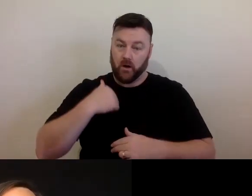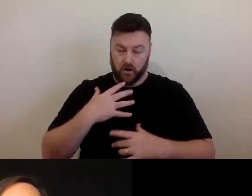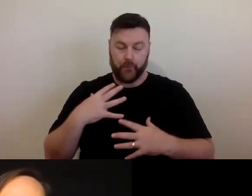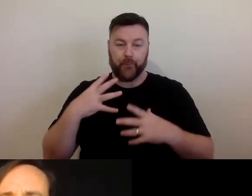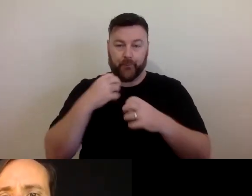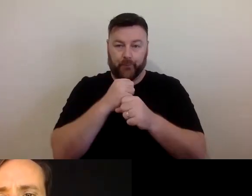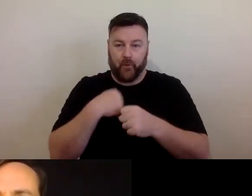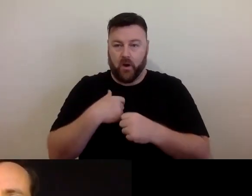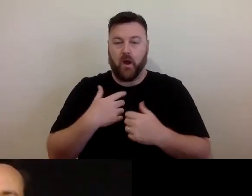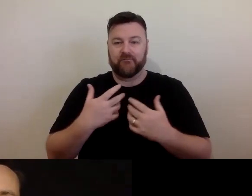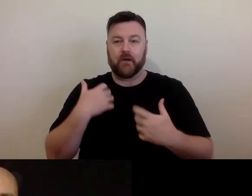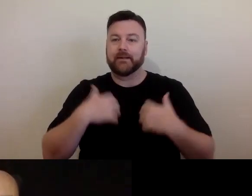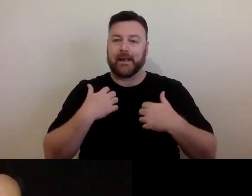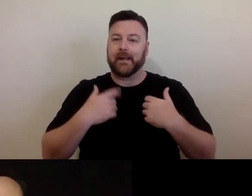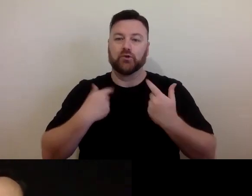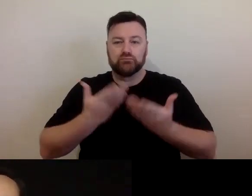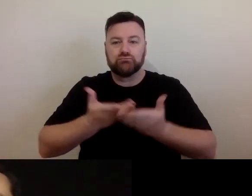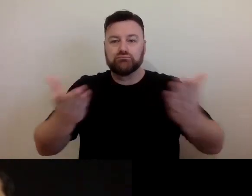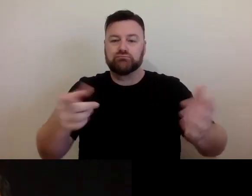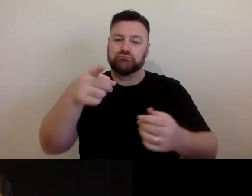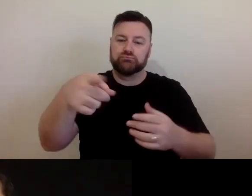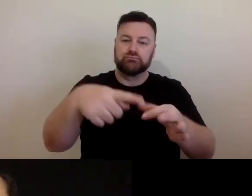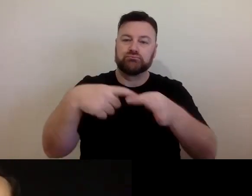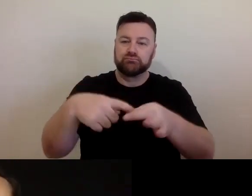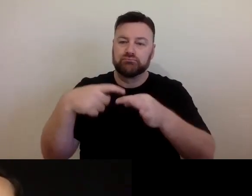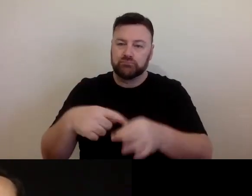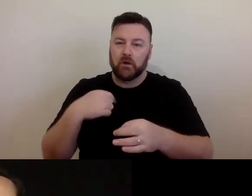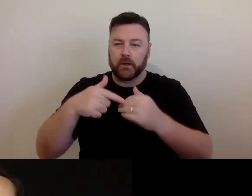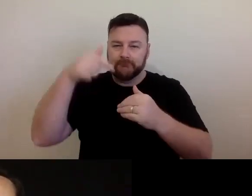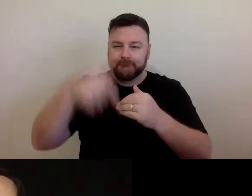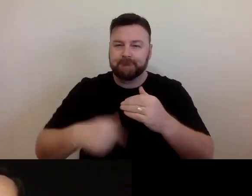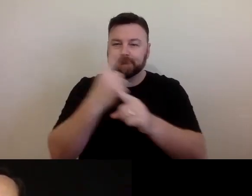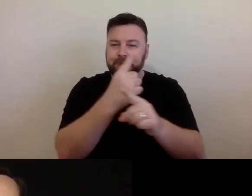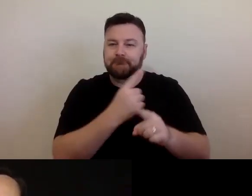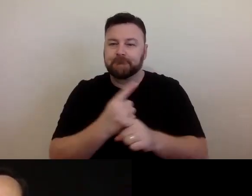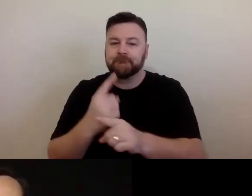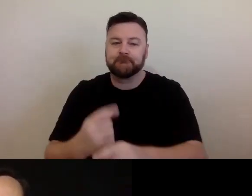to open it up for some questions so we can dig into the topic further.